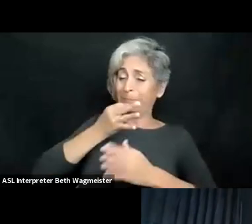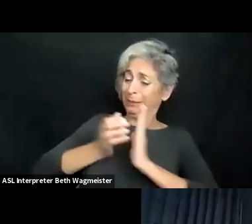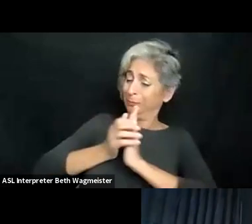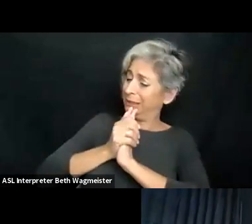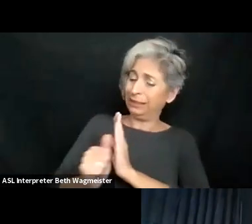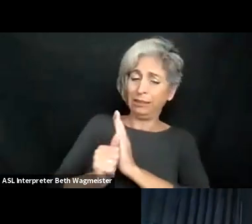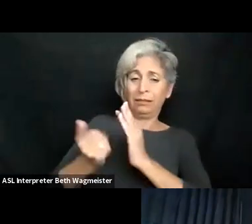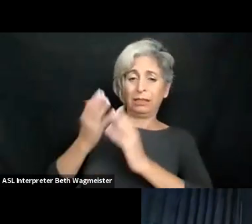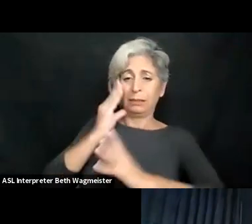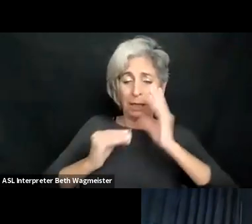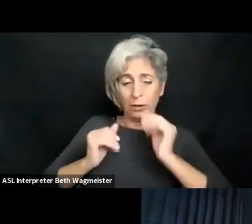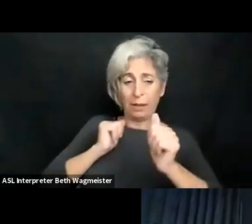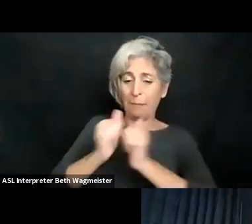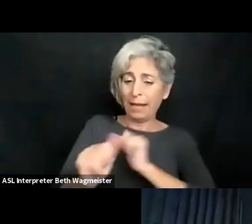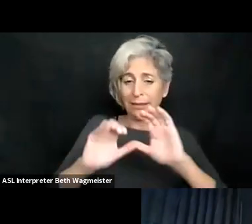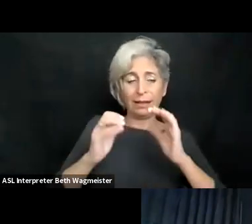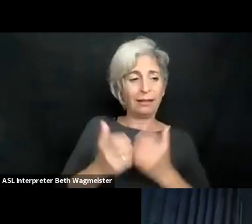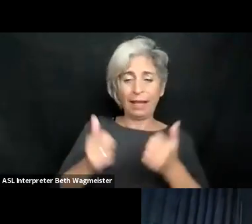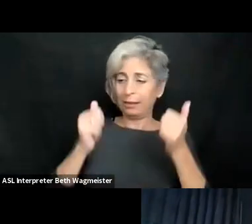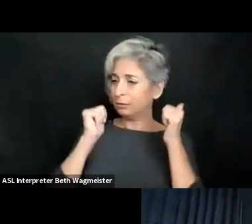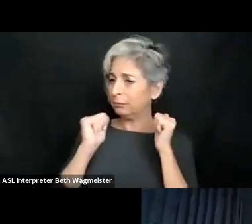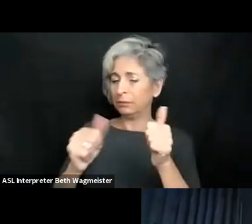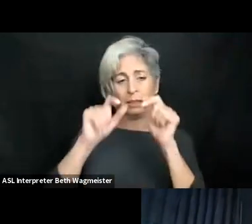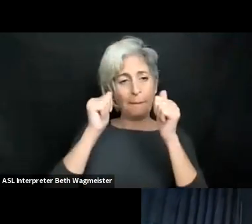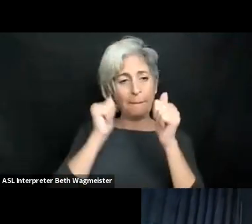do quality checking on them. But later once they are really